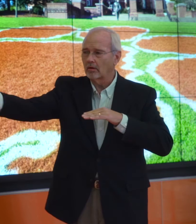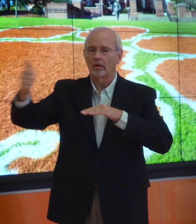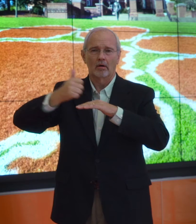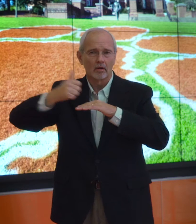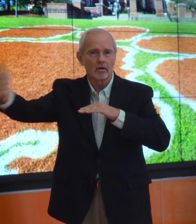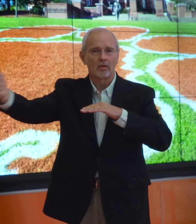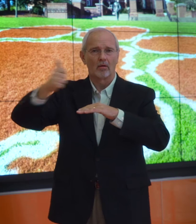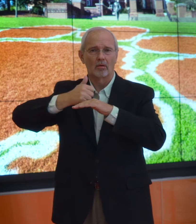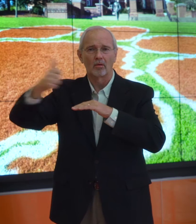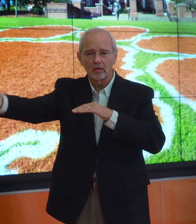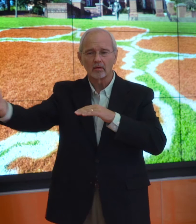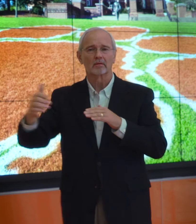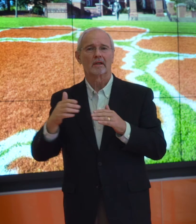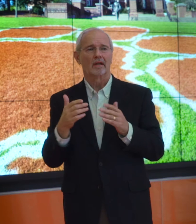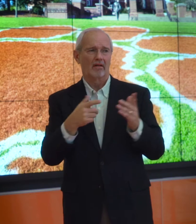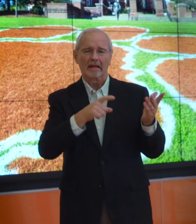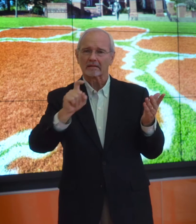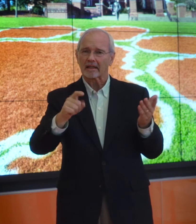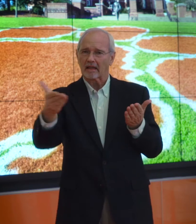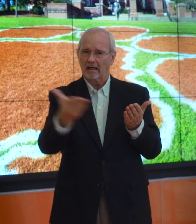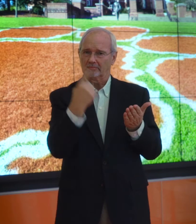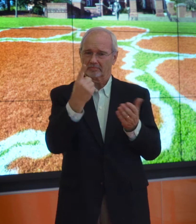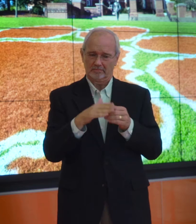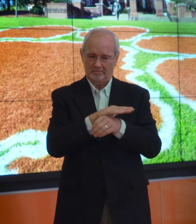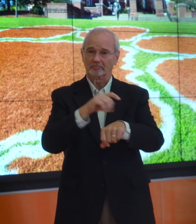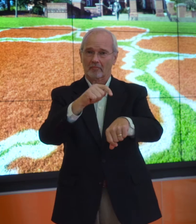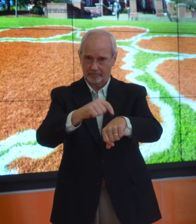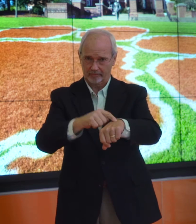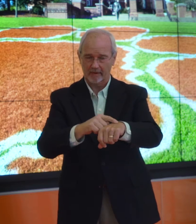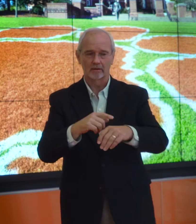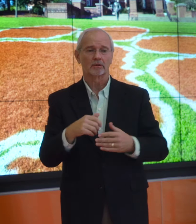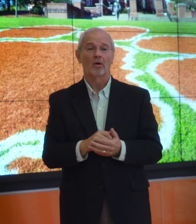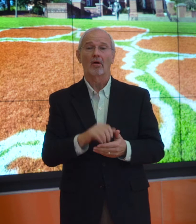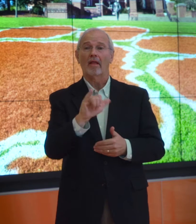I couldn't continue commuting. Need to hire someone fulltime.